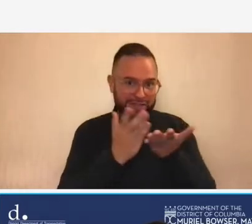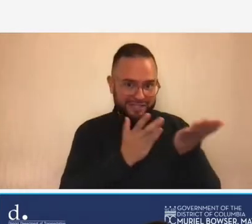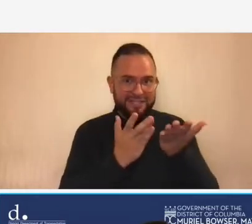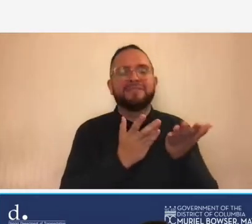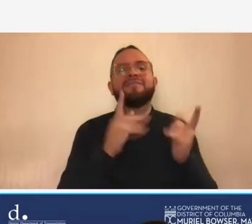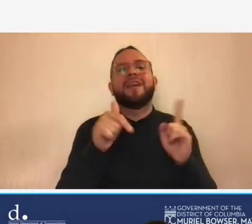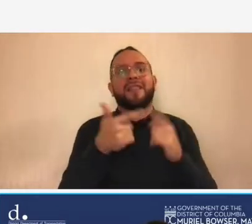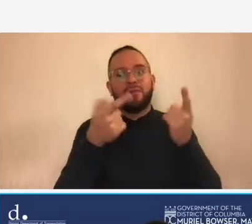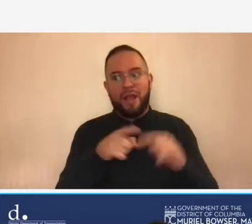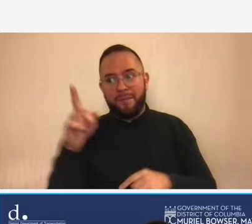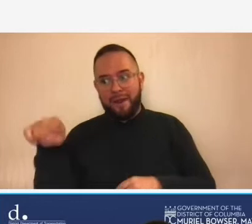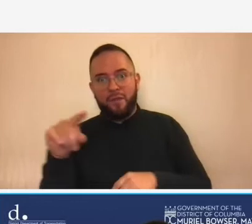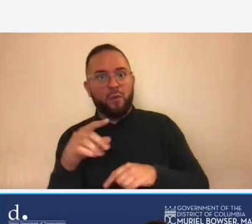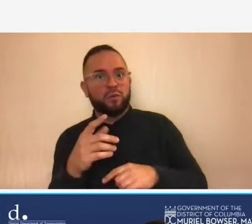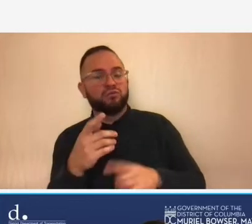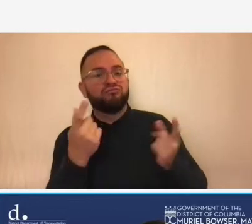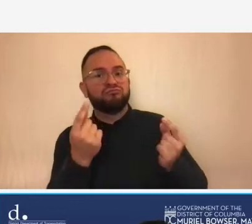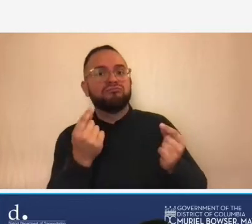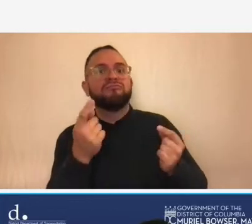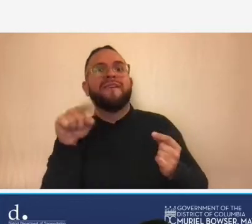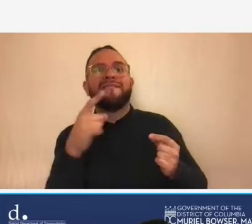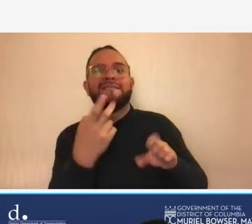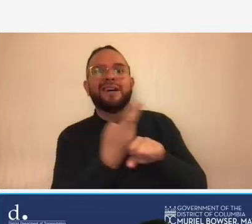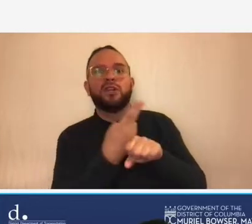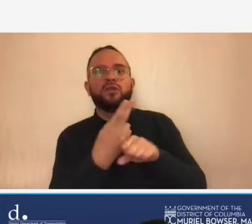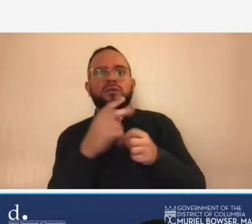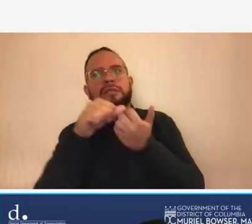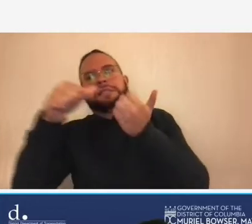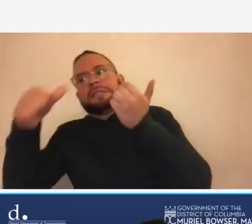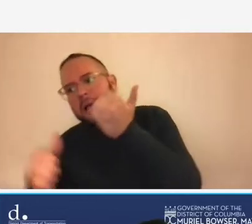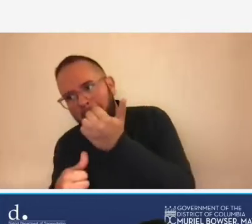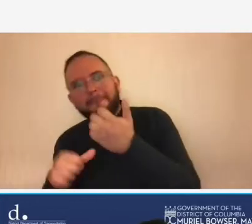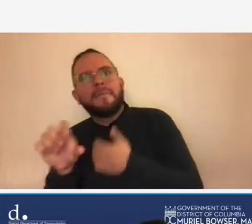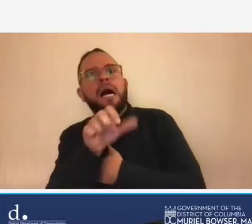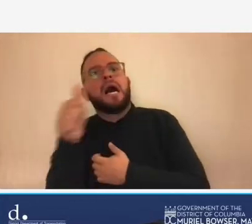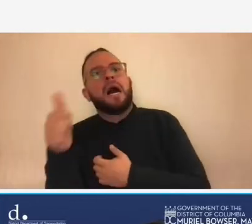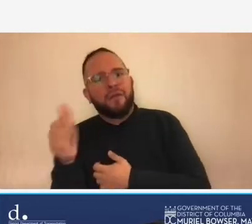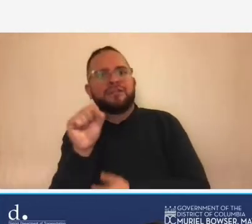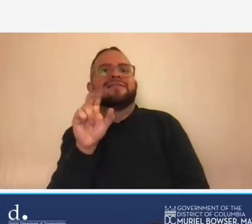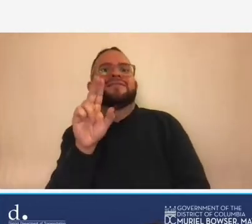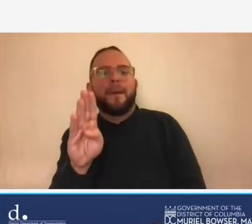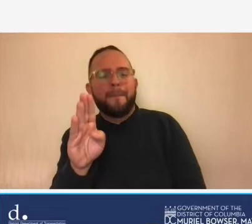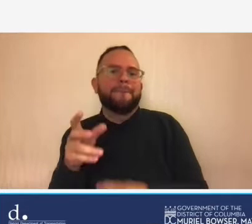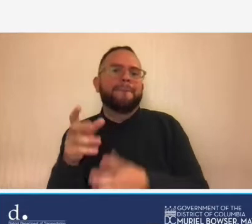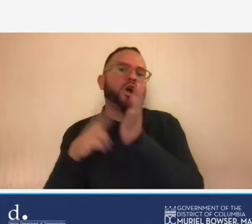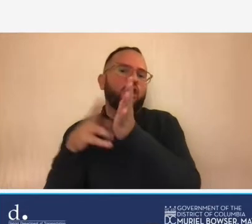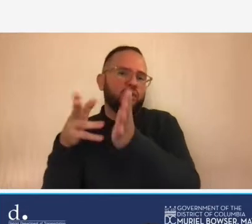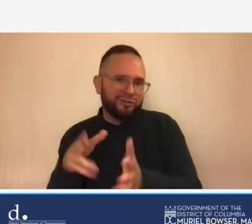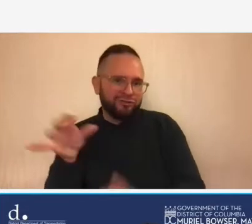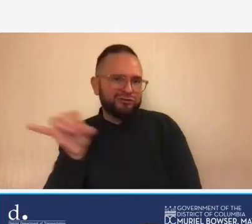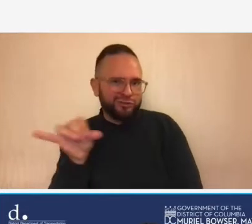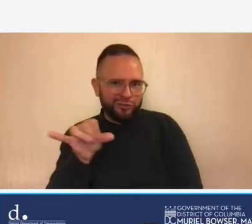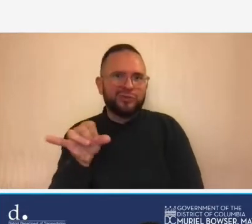consultants often utilize sub cut sub consultants or subcontractors um so if you're looking at